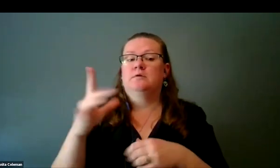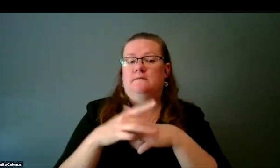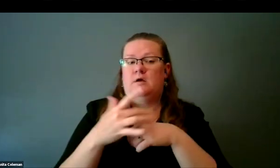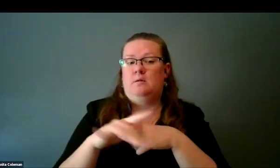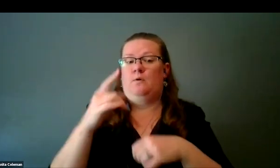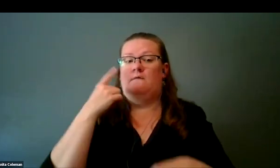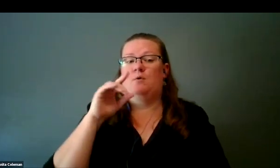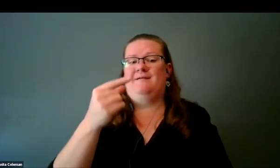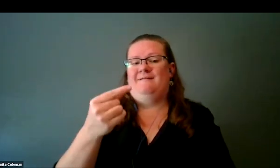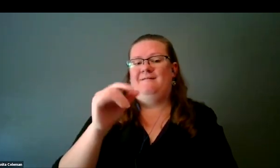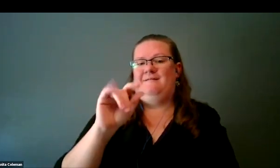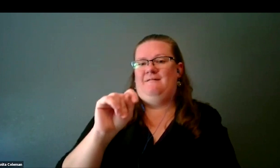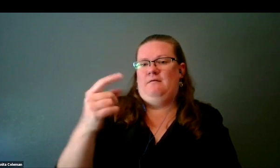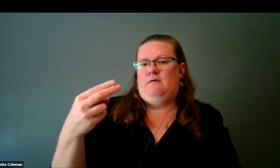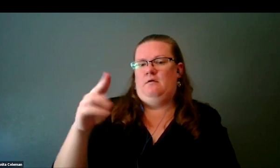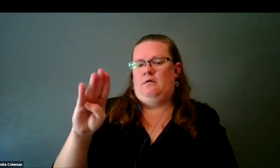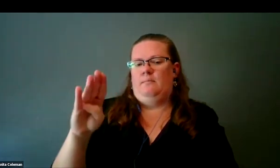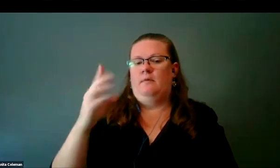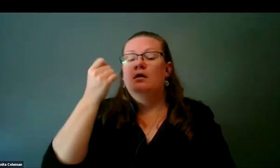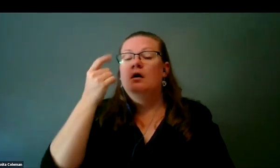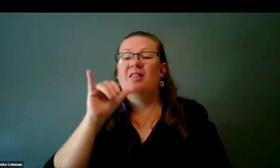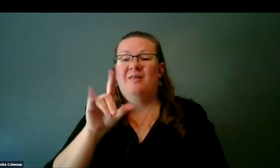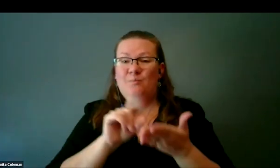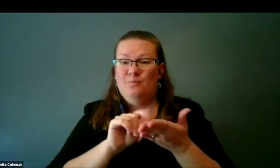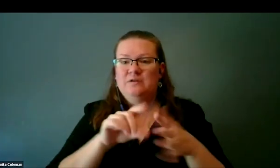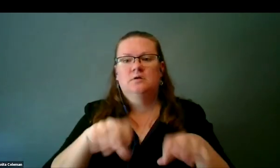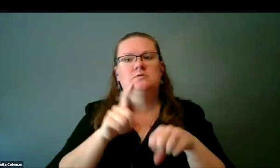These prints take a long time, so in order to make the prints